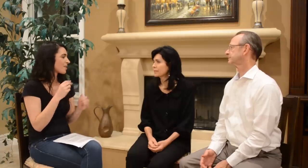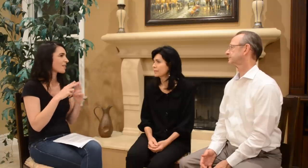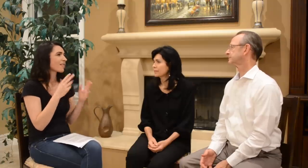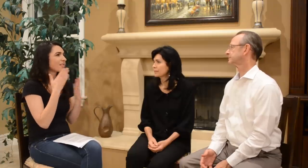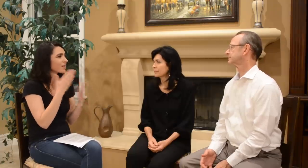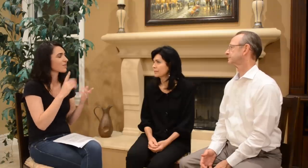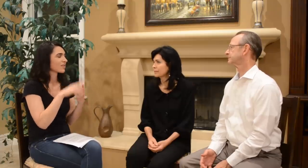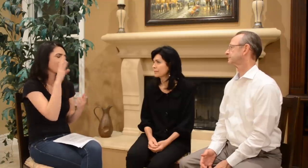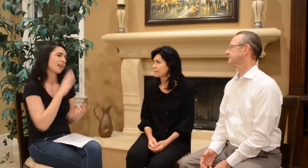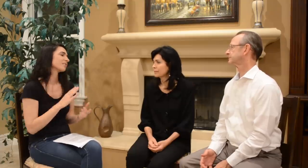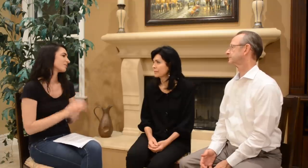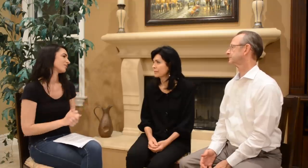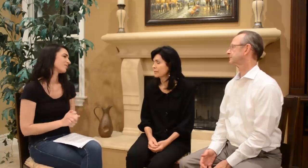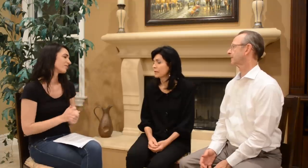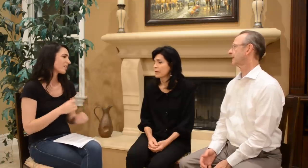and I’m very thankful to God.